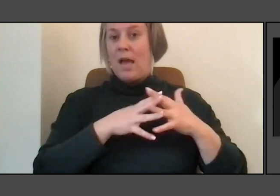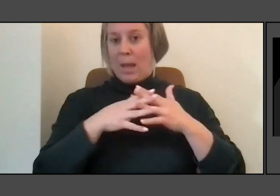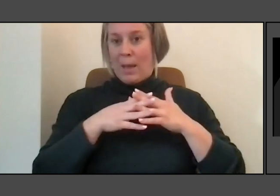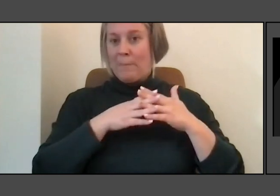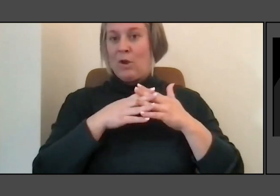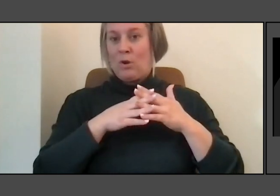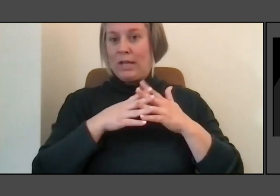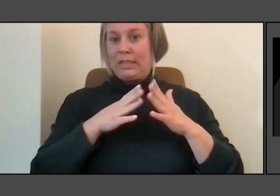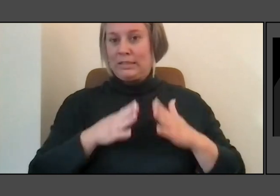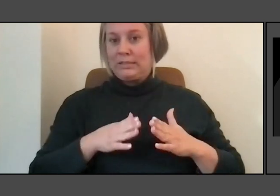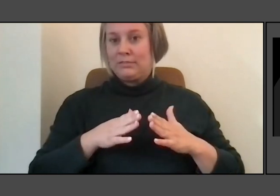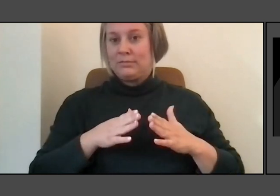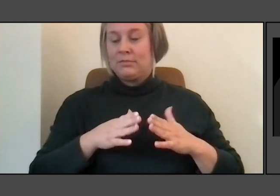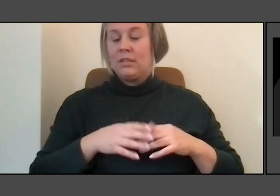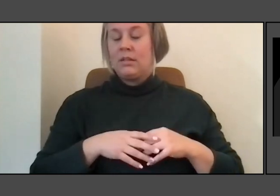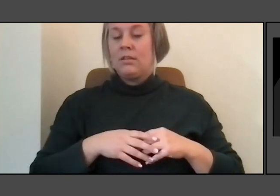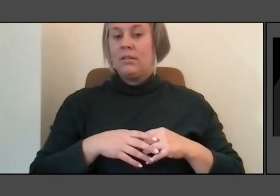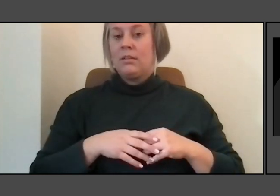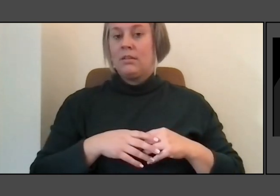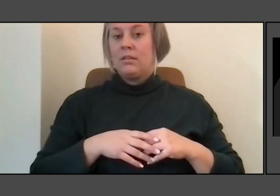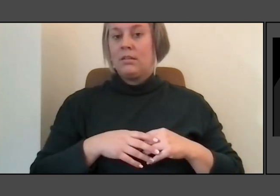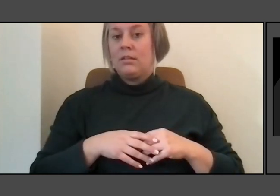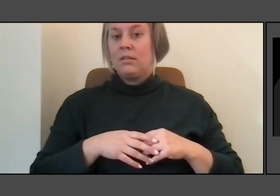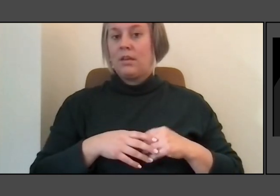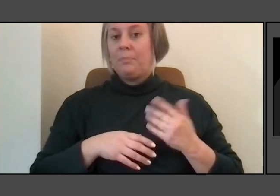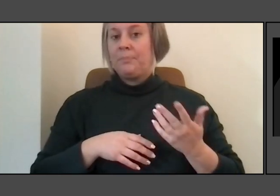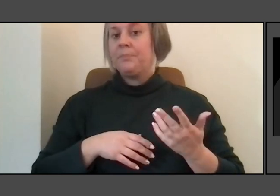And I and I think for me it was like the women's table at Yale